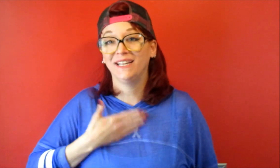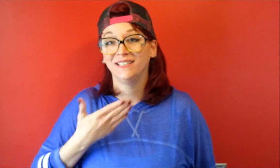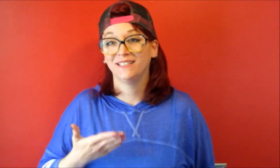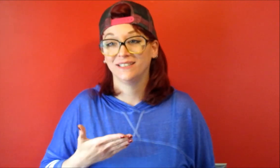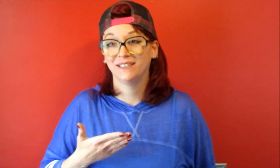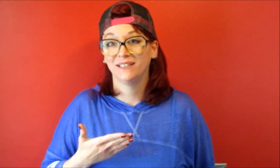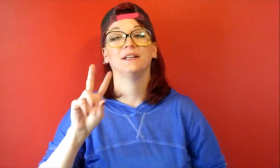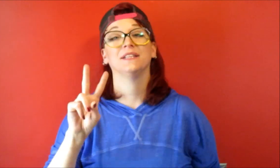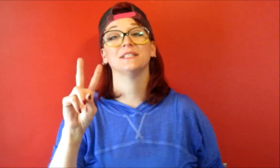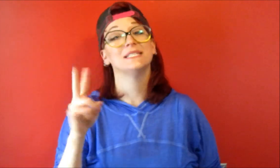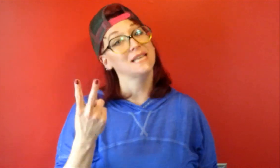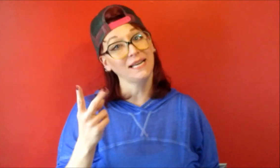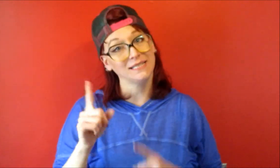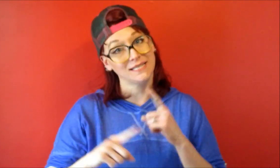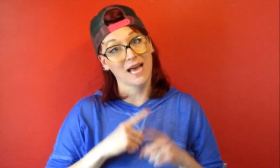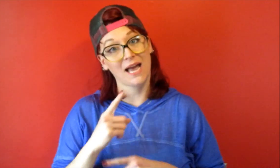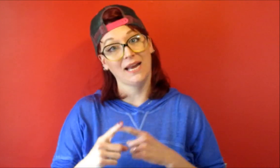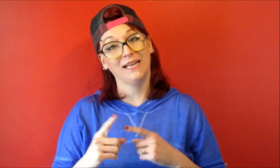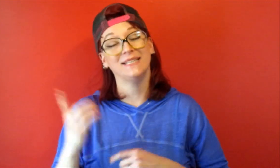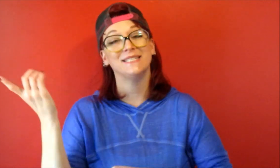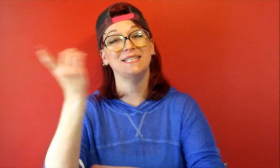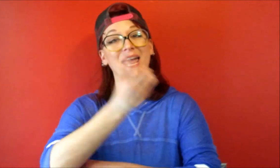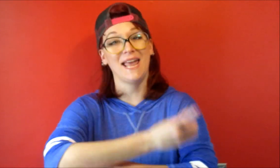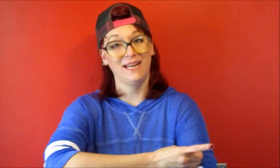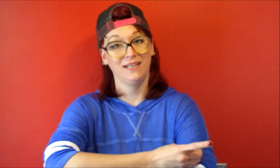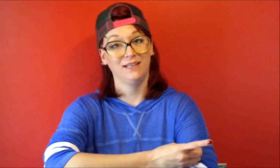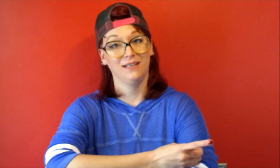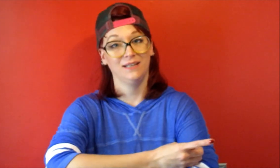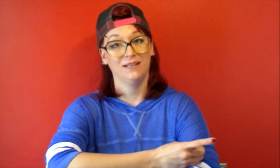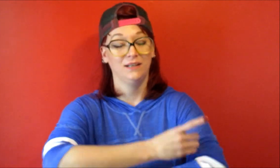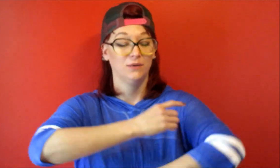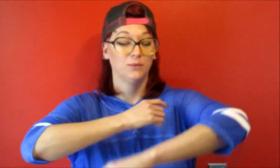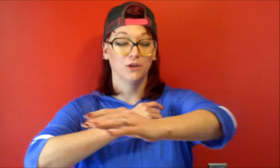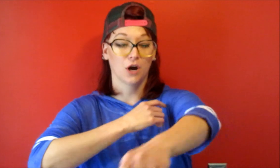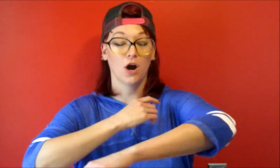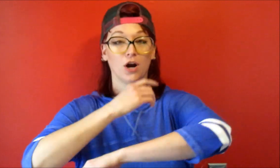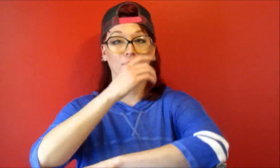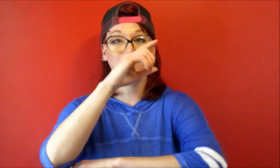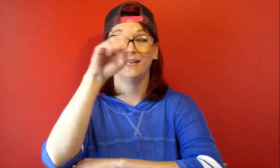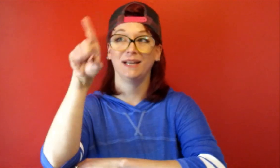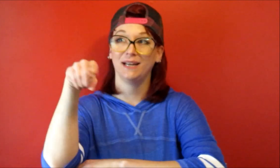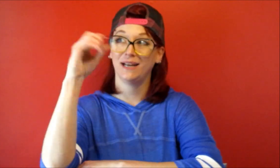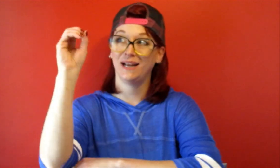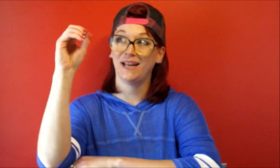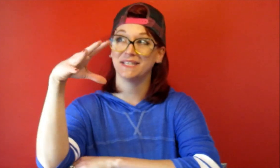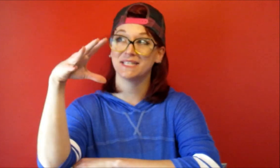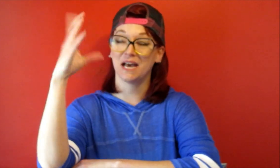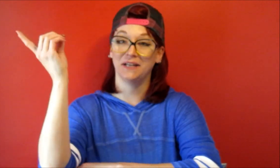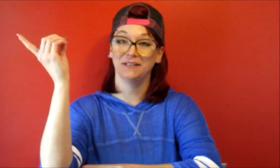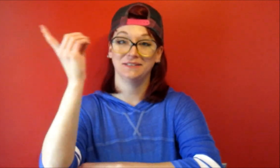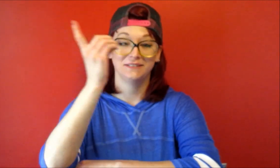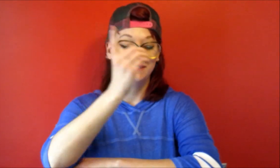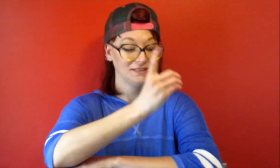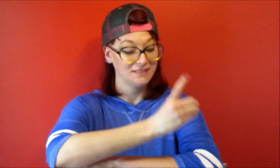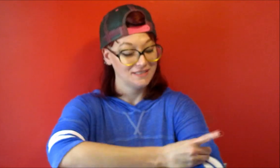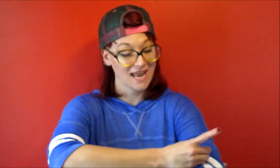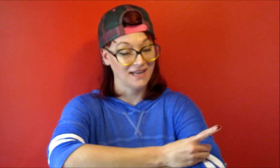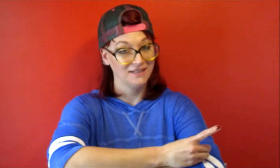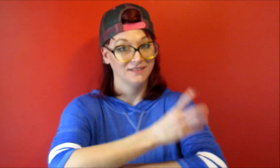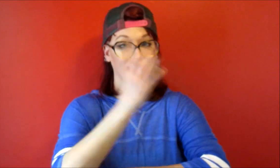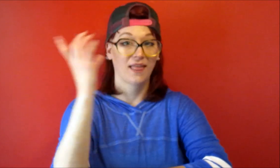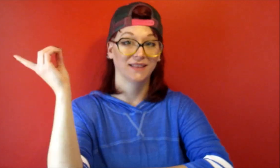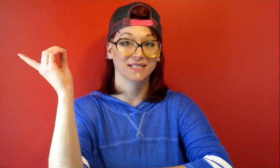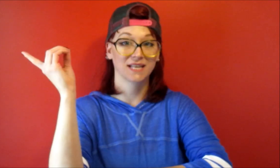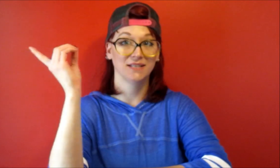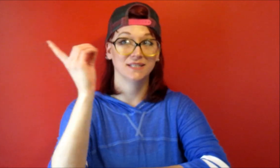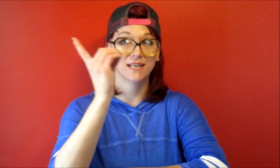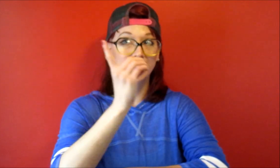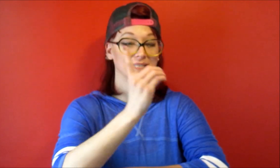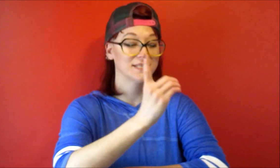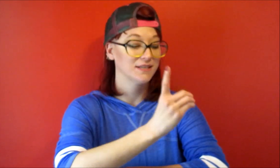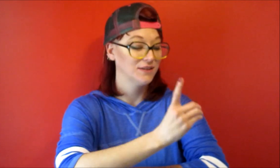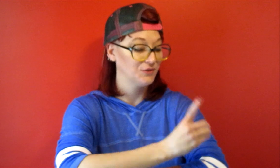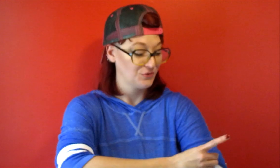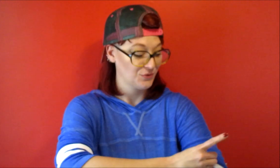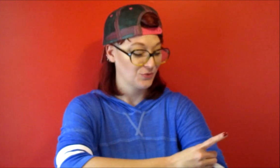the second sign is day with your arm and the Sun day like the Sun sets through